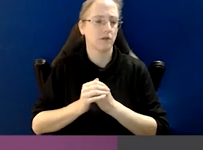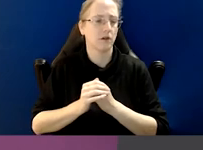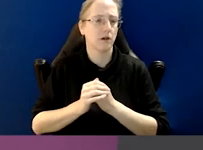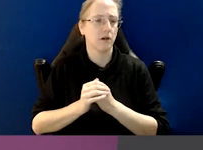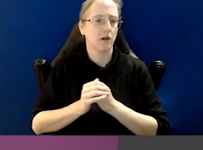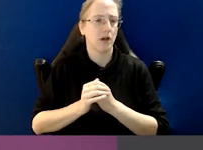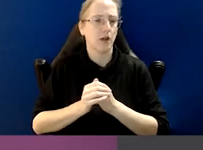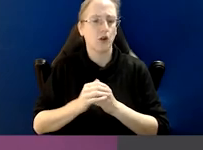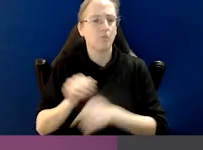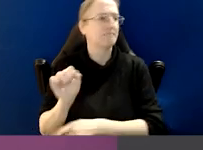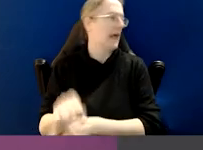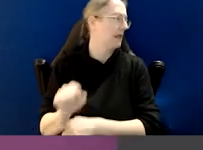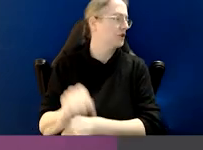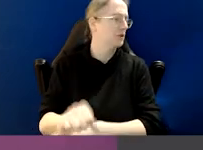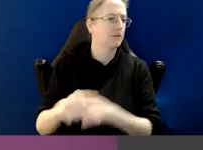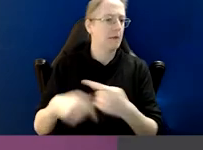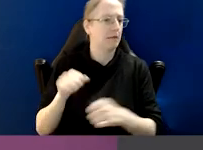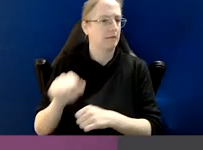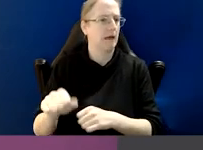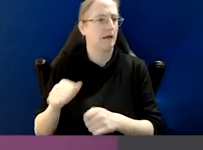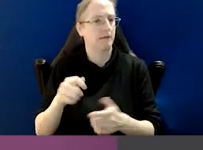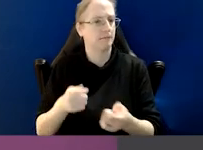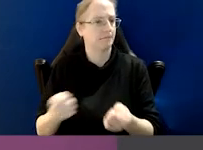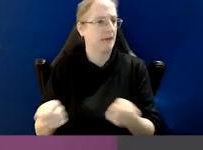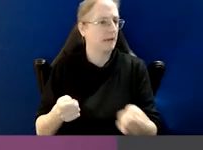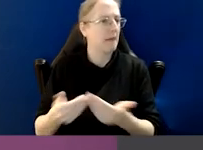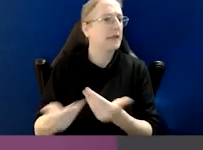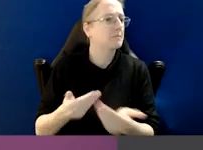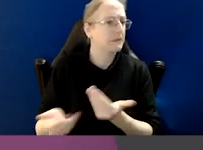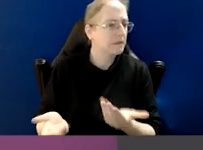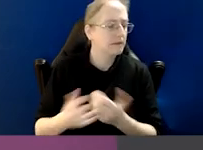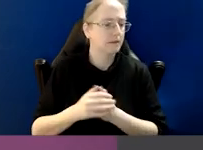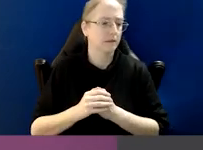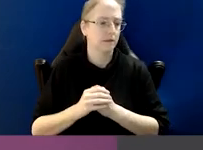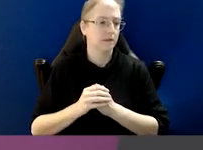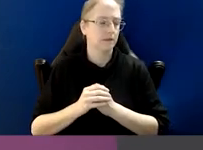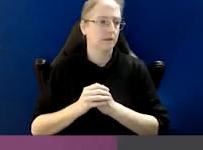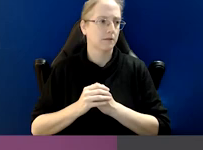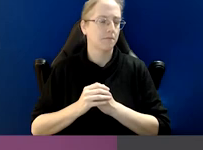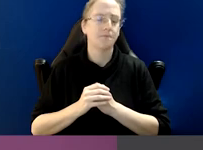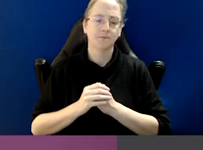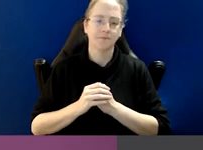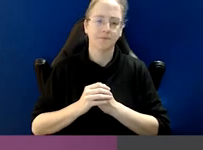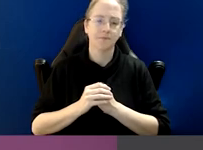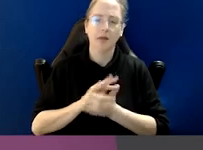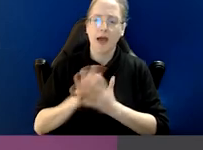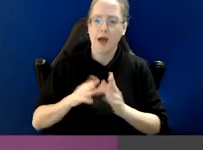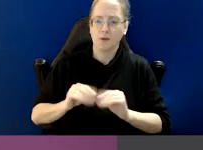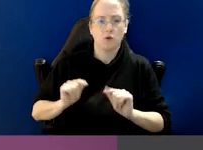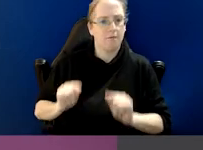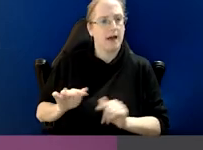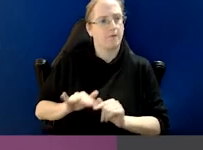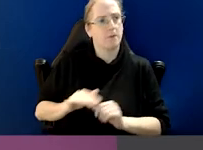gross negligence in the exercise of administrative functions. And the remedies for that sort of conduct